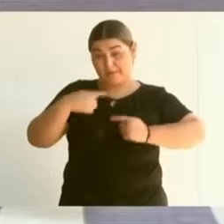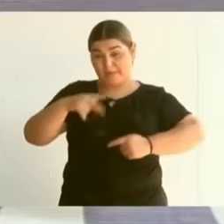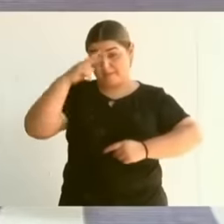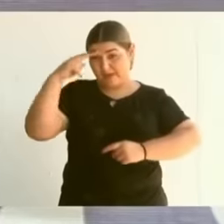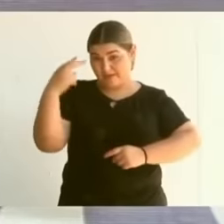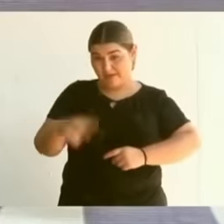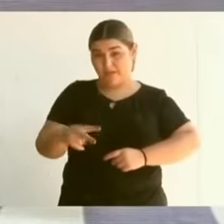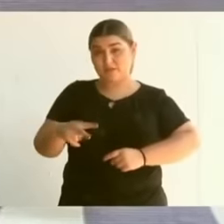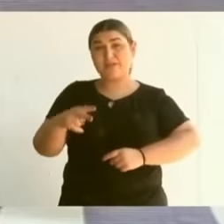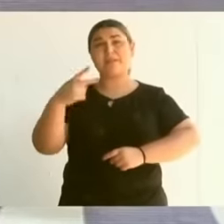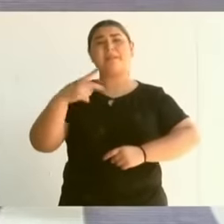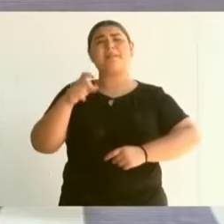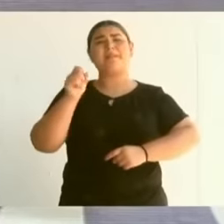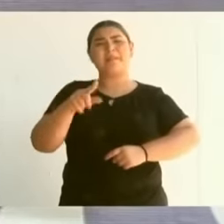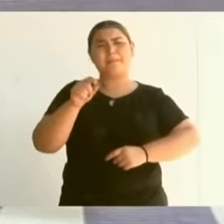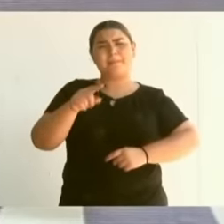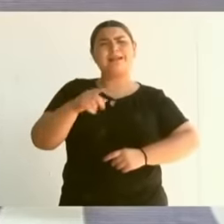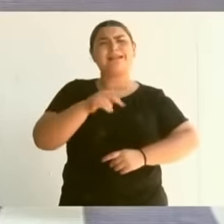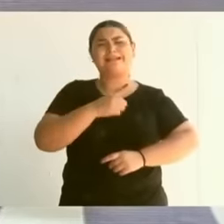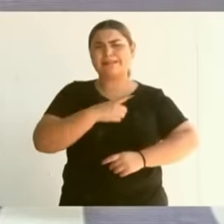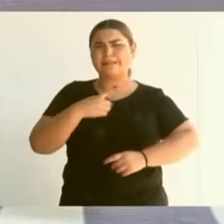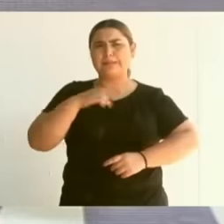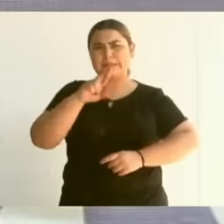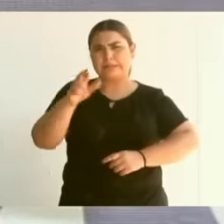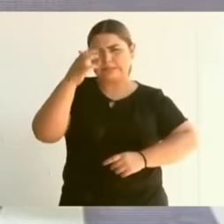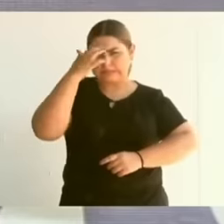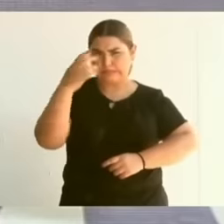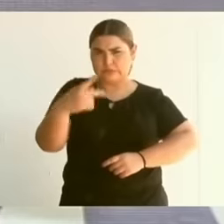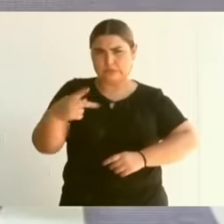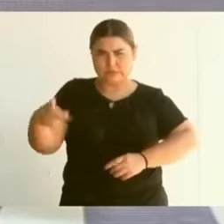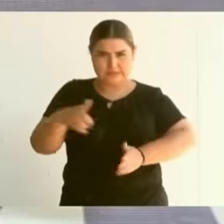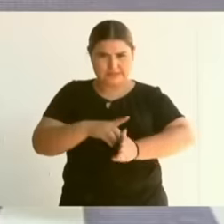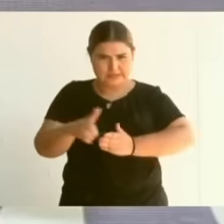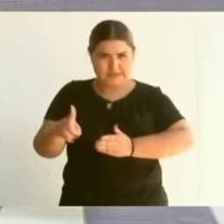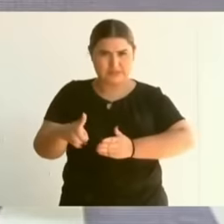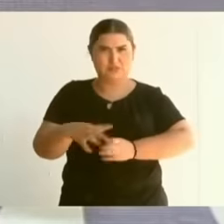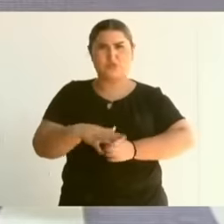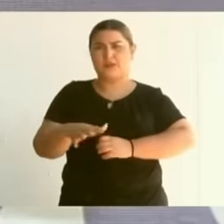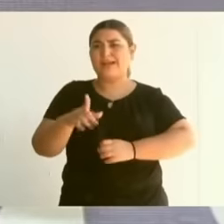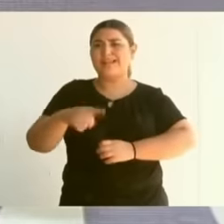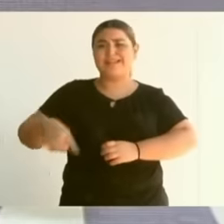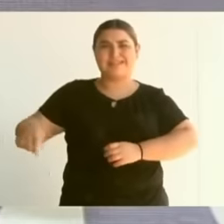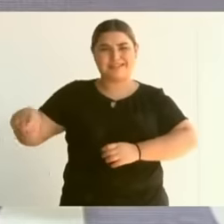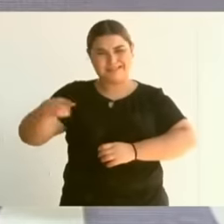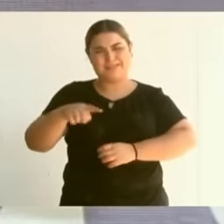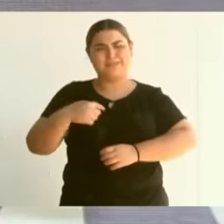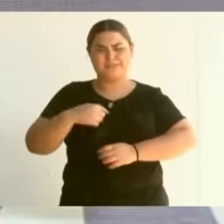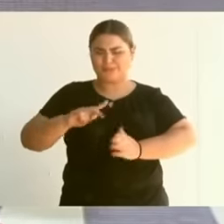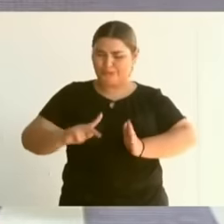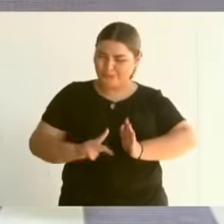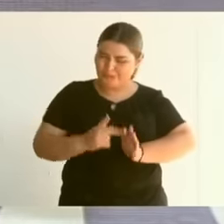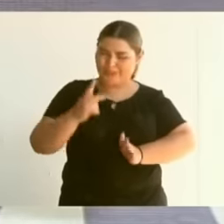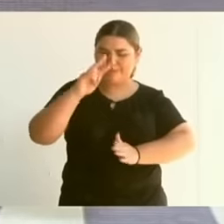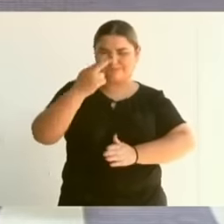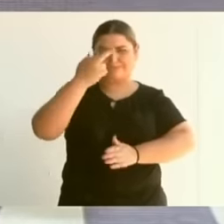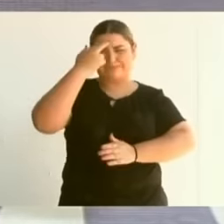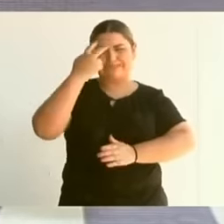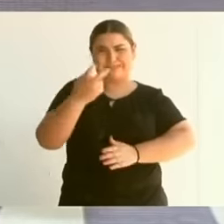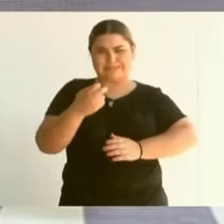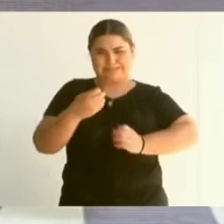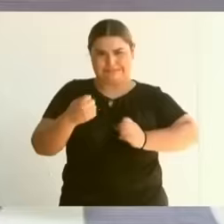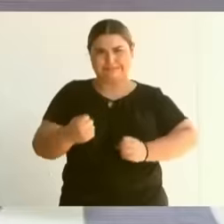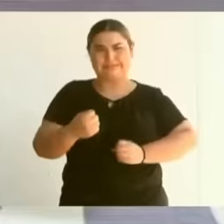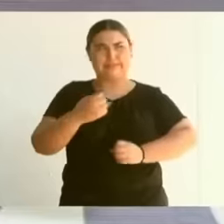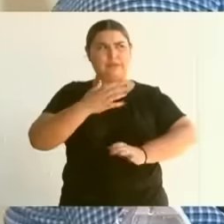inalienable rights, I reaffirm that commitment, my commitment to continue working with